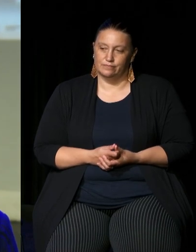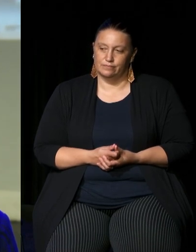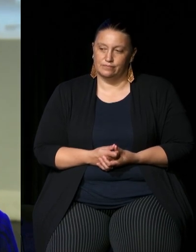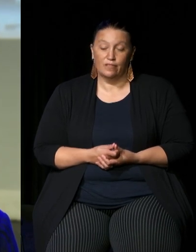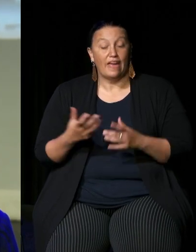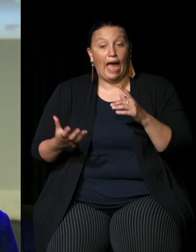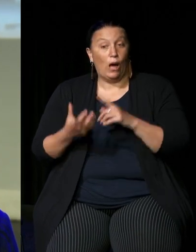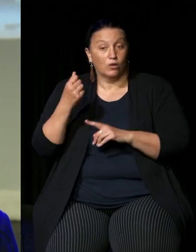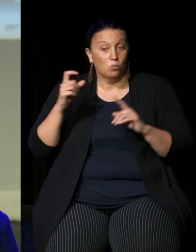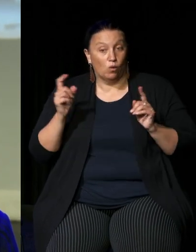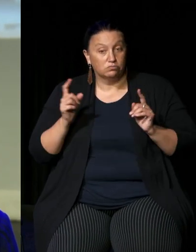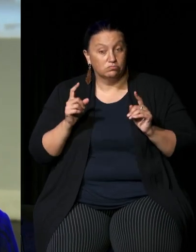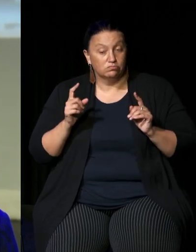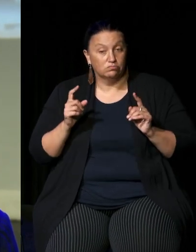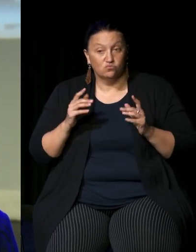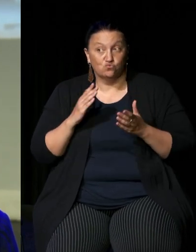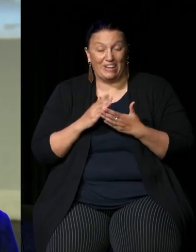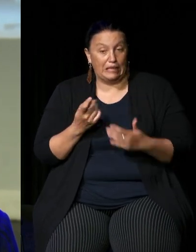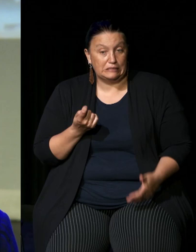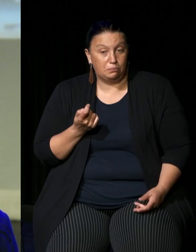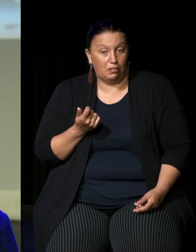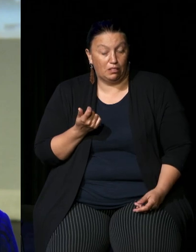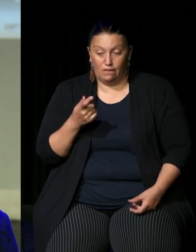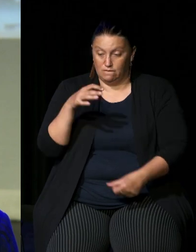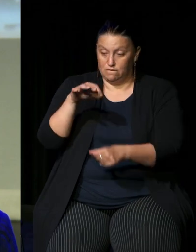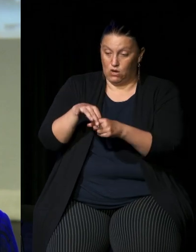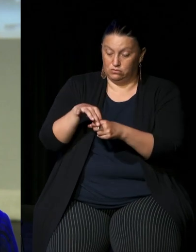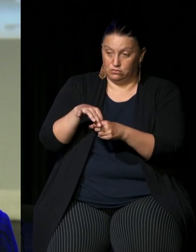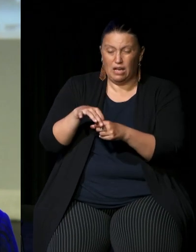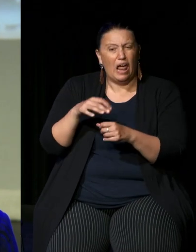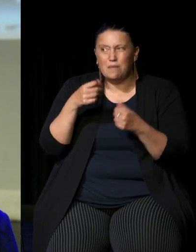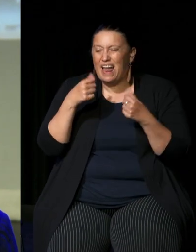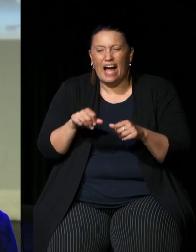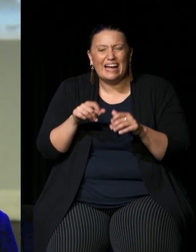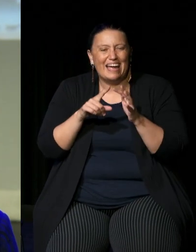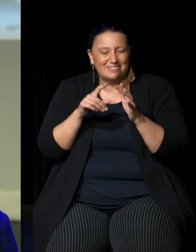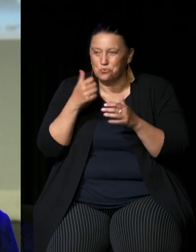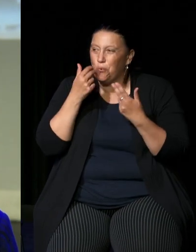is going to be really quite simple you'll vote it'll be like an election you'll turn